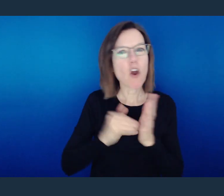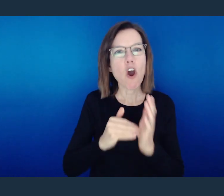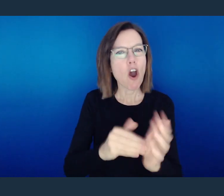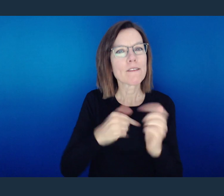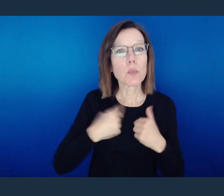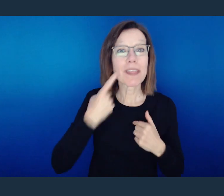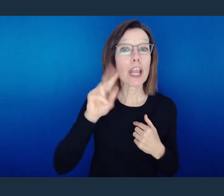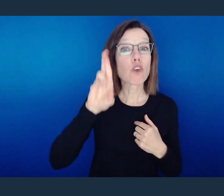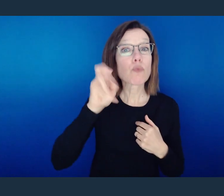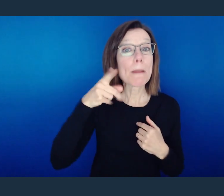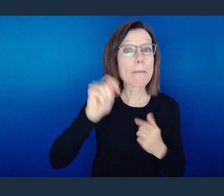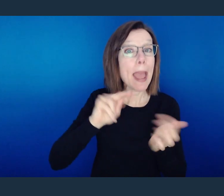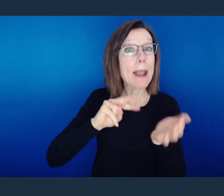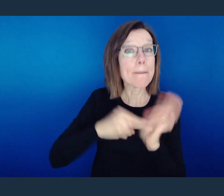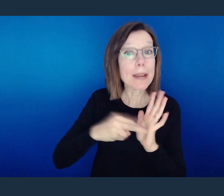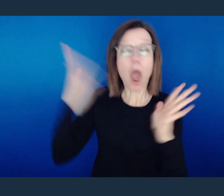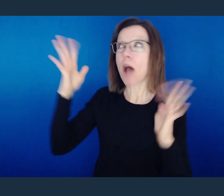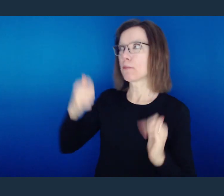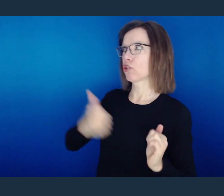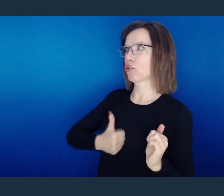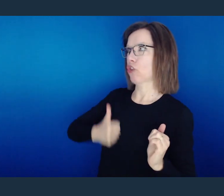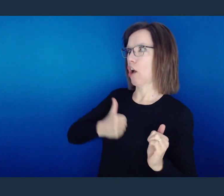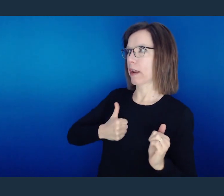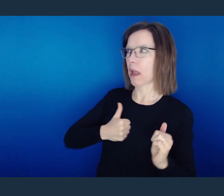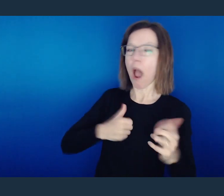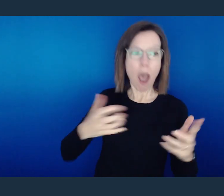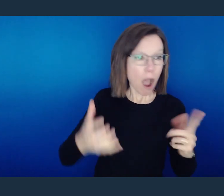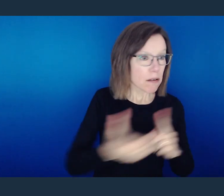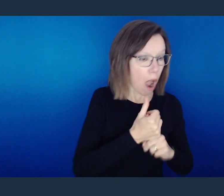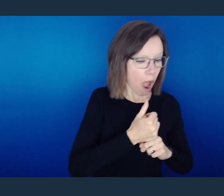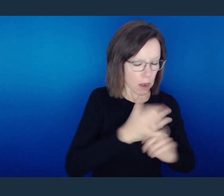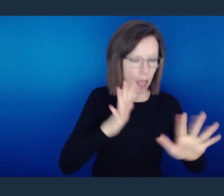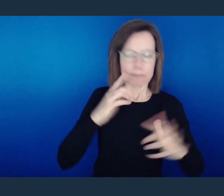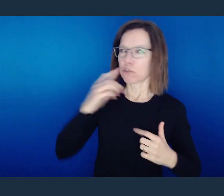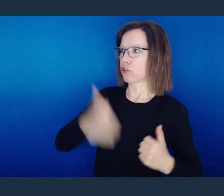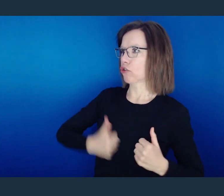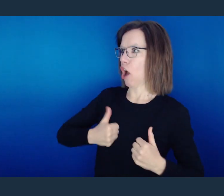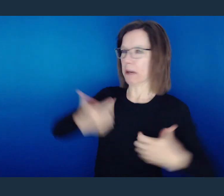we take this repentance as a, I'm sorry, or I'm sorry I got caught.